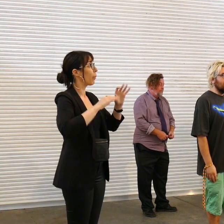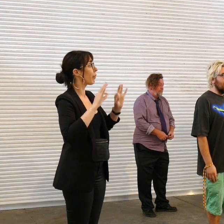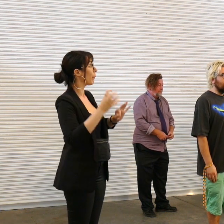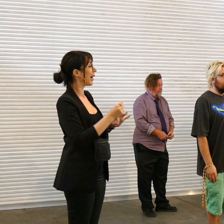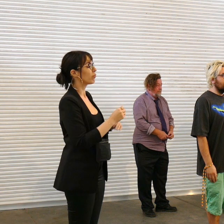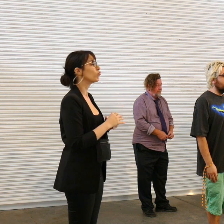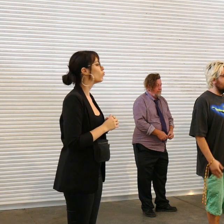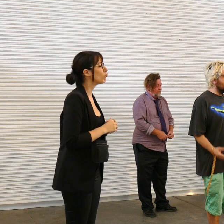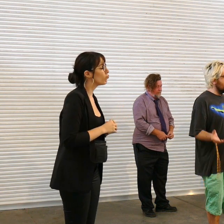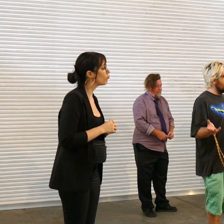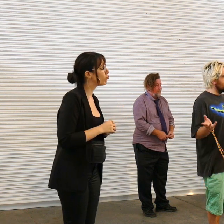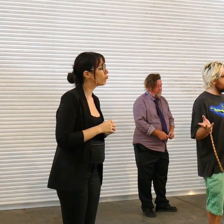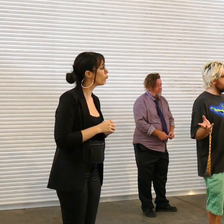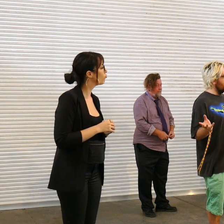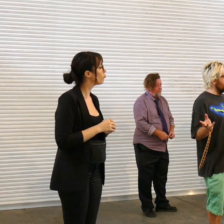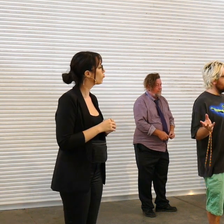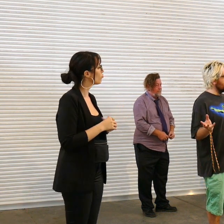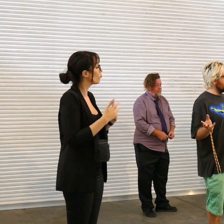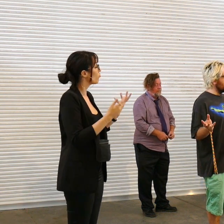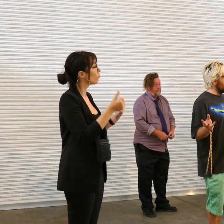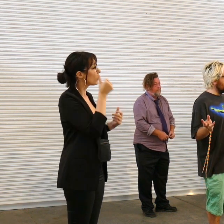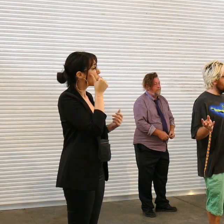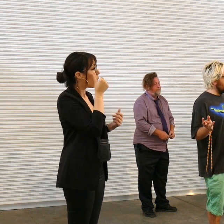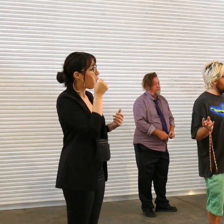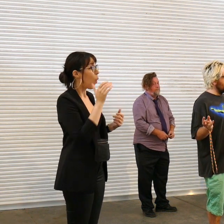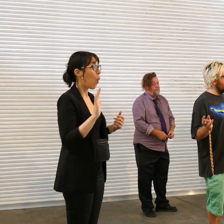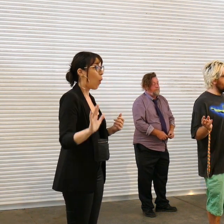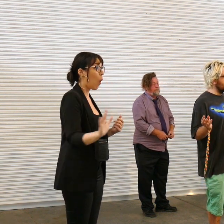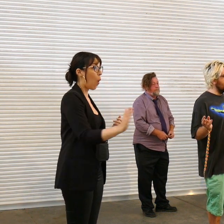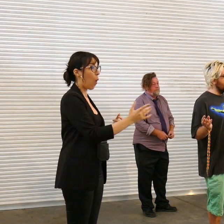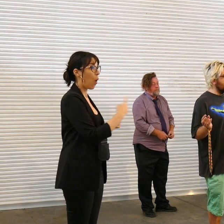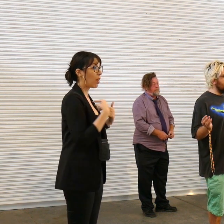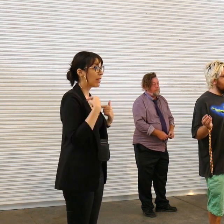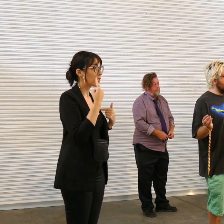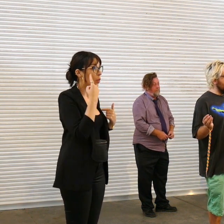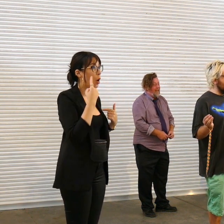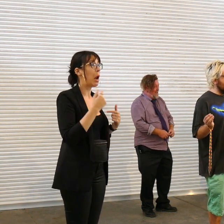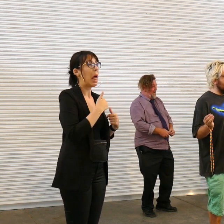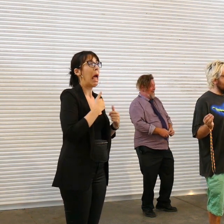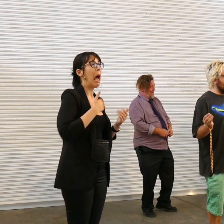it happen and as you can see all of us were just like oh my God our shit's so [ __ ] up you know